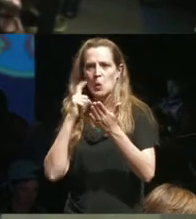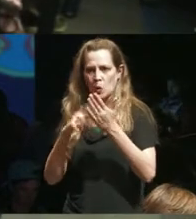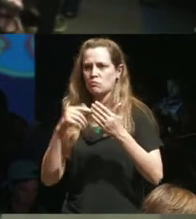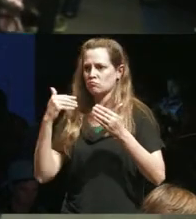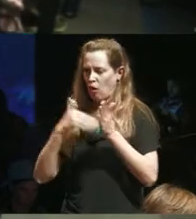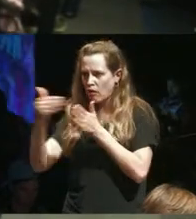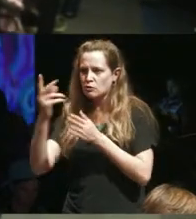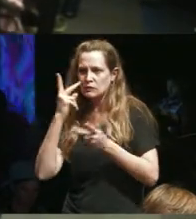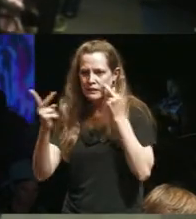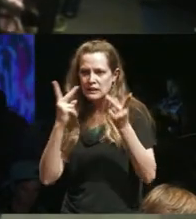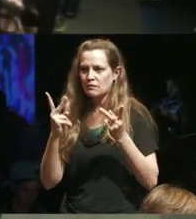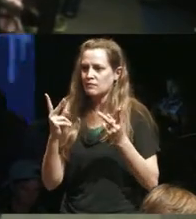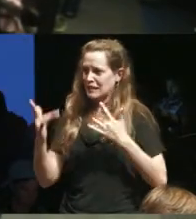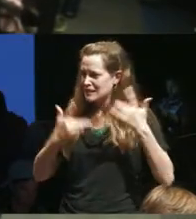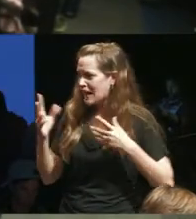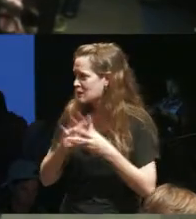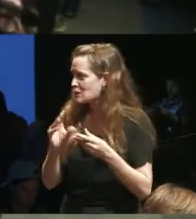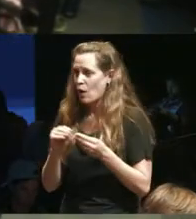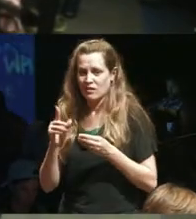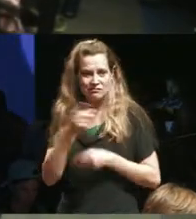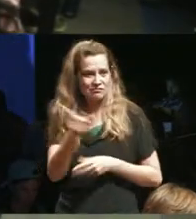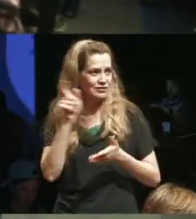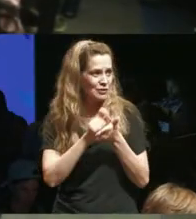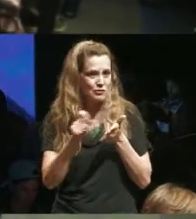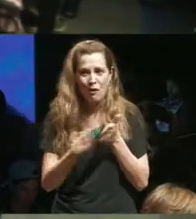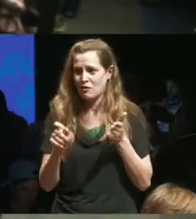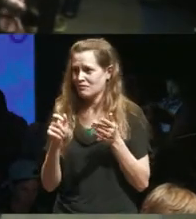stories that everybody here and we're artists across the country are creating